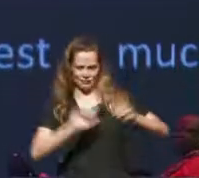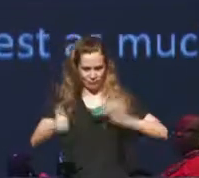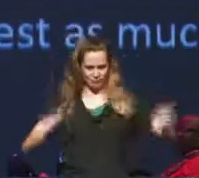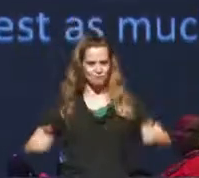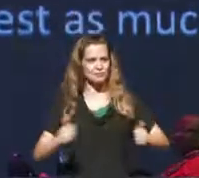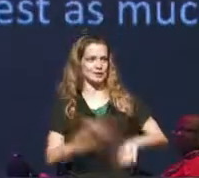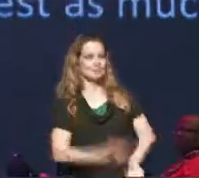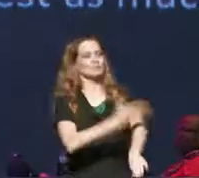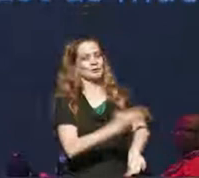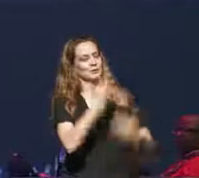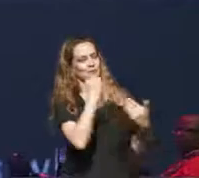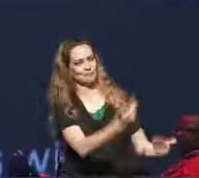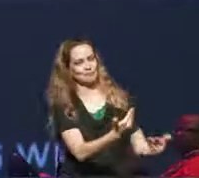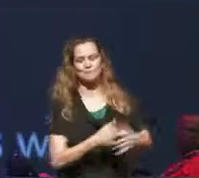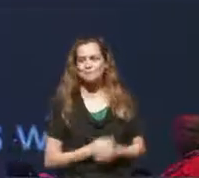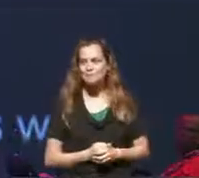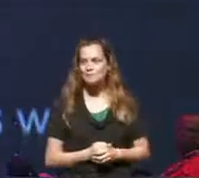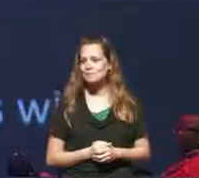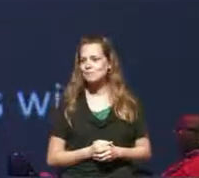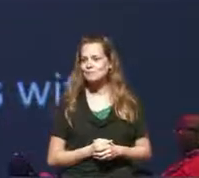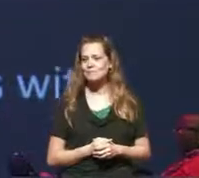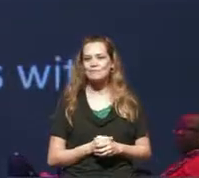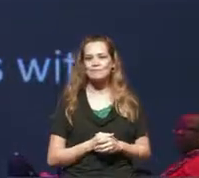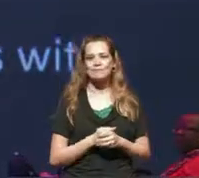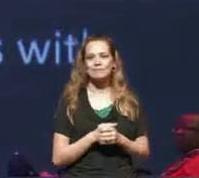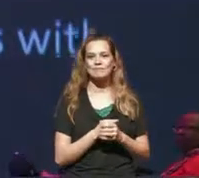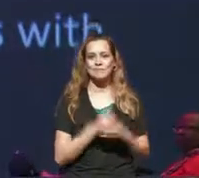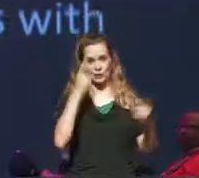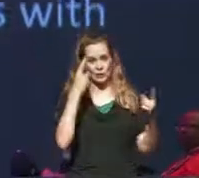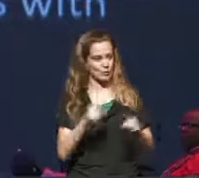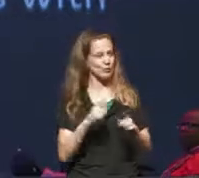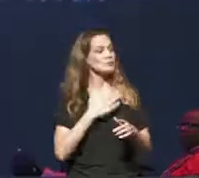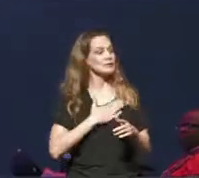lunch. As was read out in the in the agreement please do feel free to come